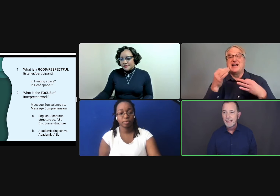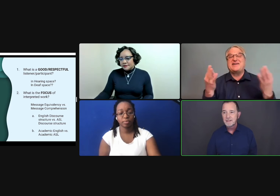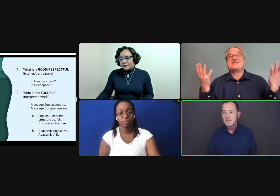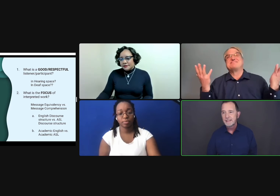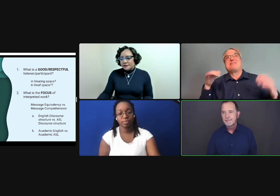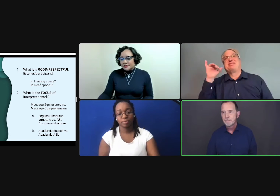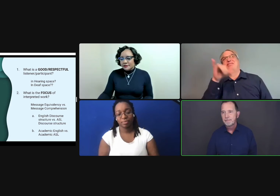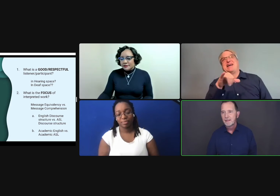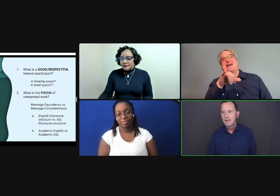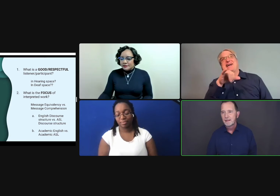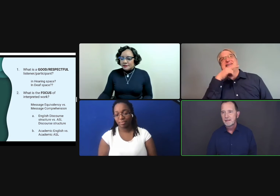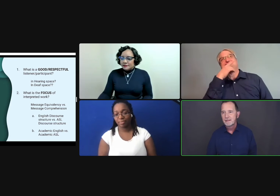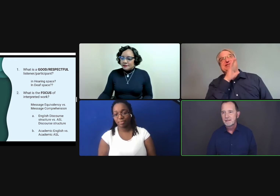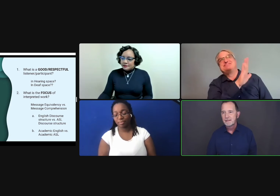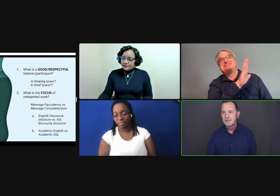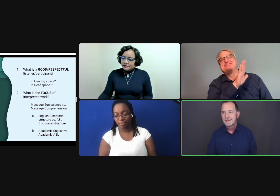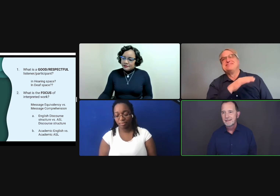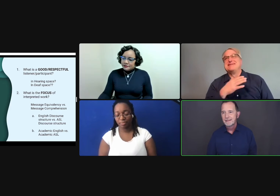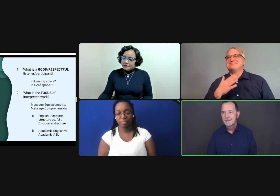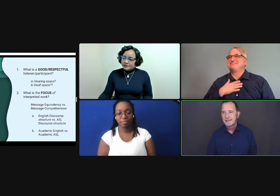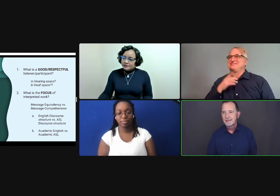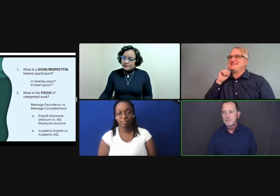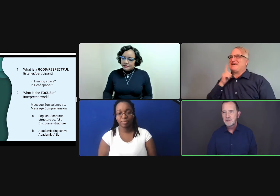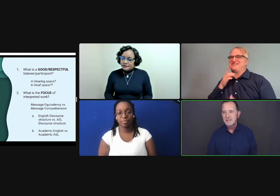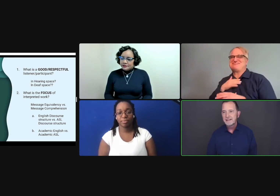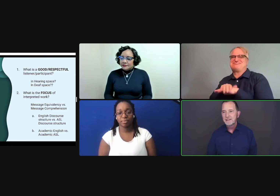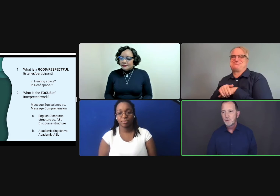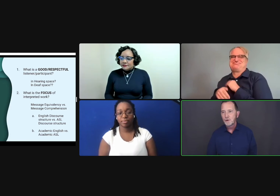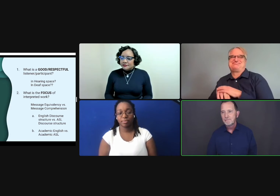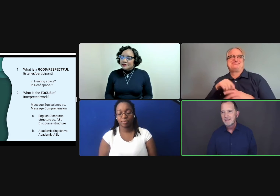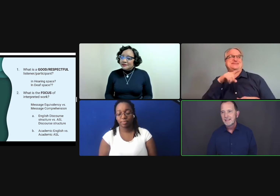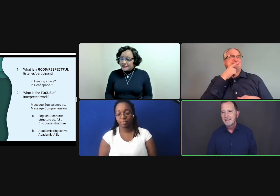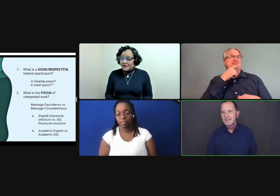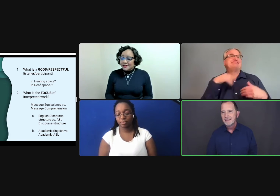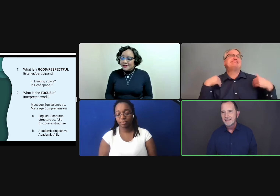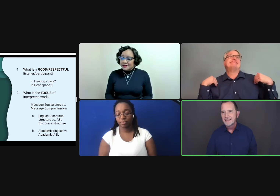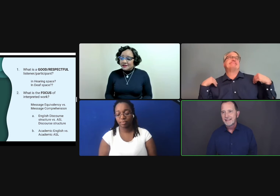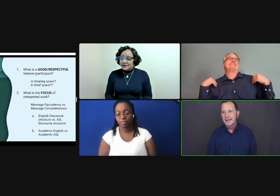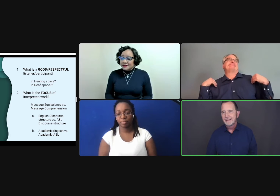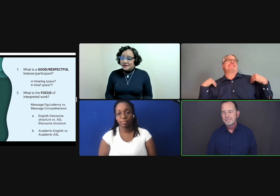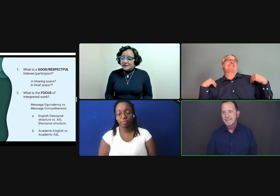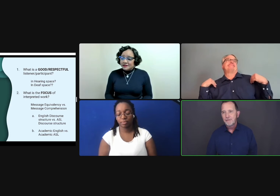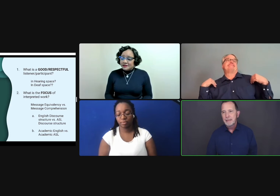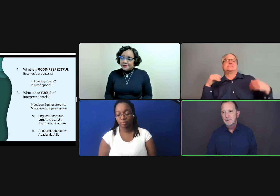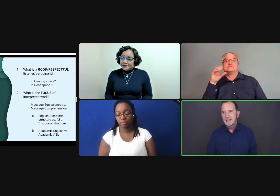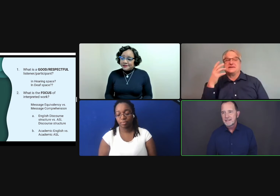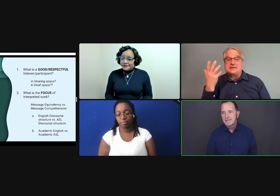Absolutely. Unfortunately, the norm is that deaf people just